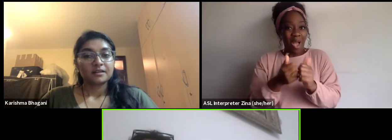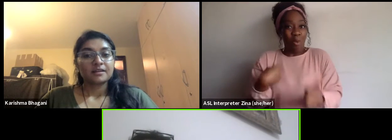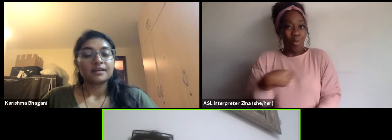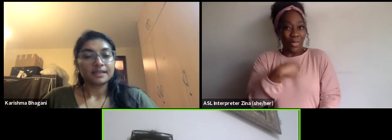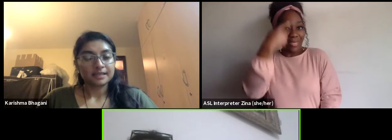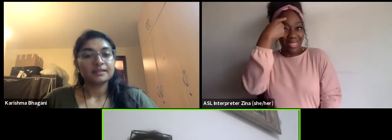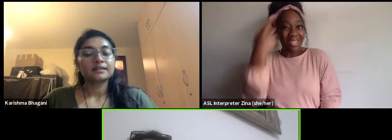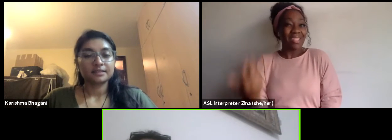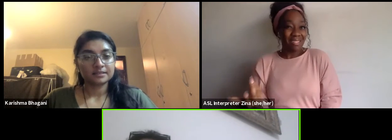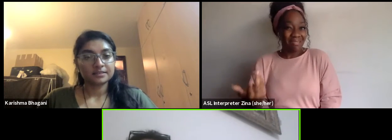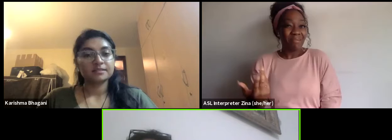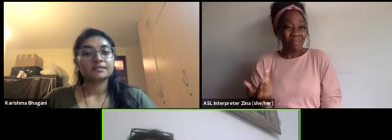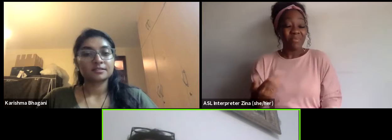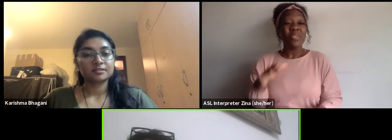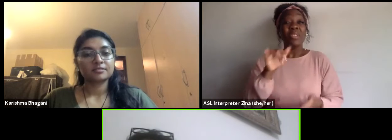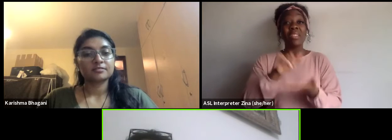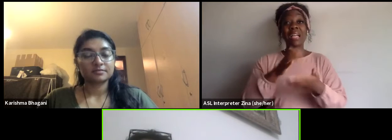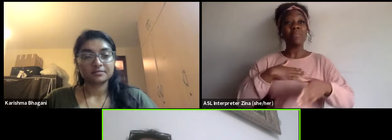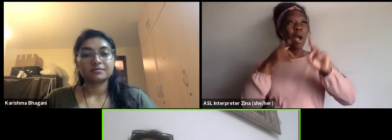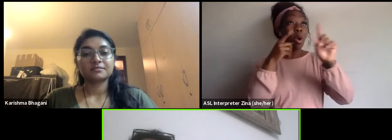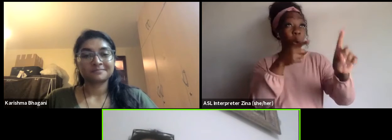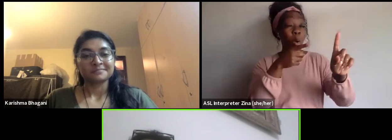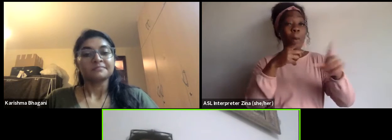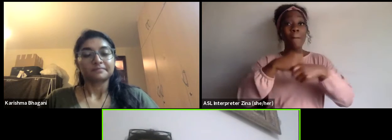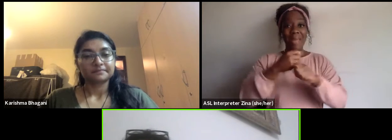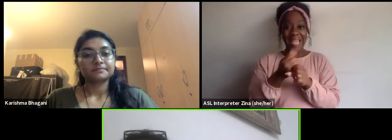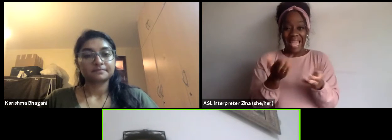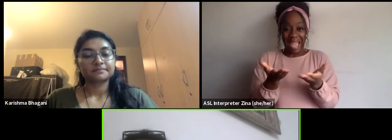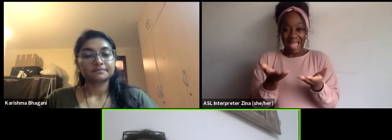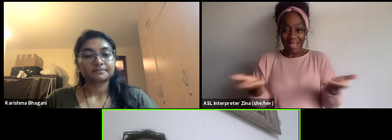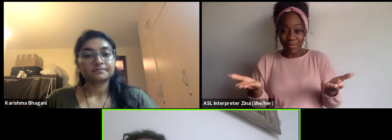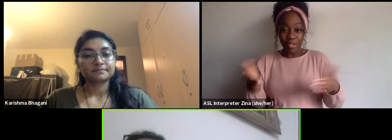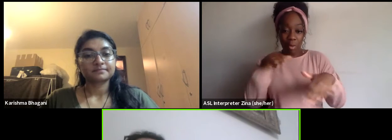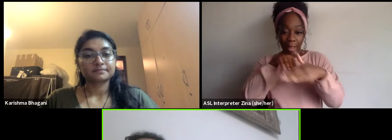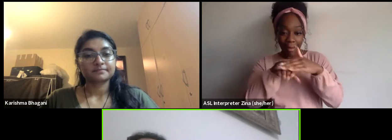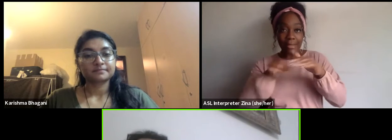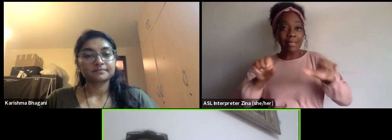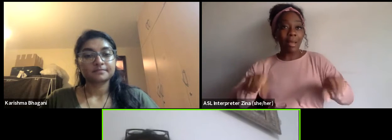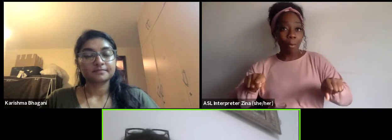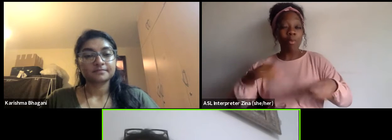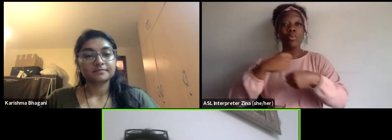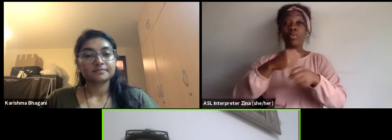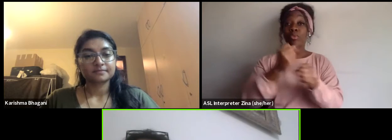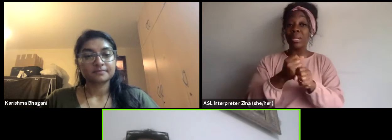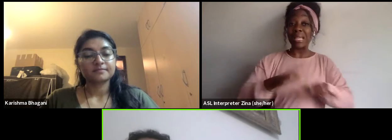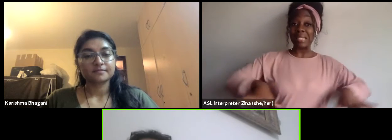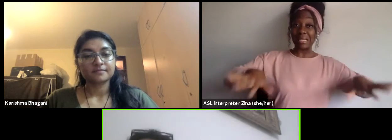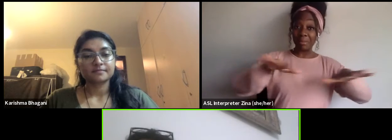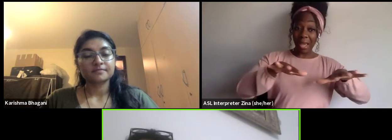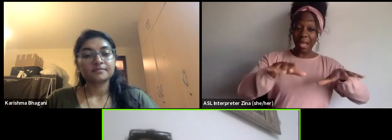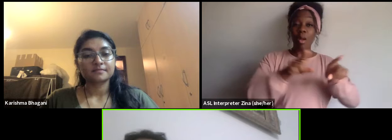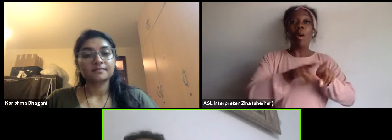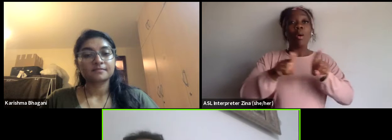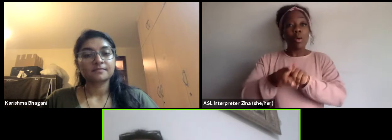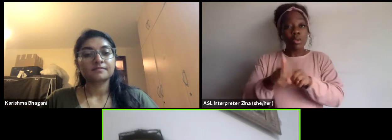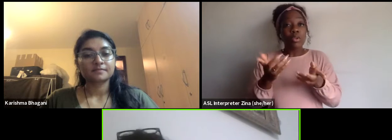to resources, creating spaces, and most importantly recreating and encouraging people to invest